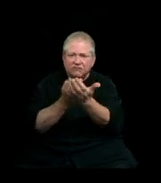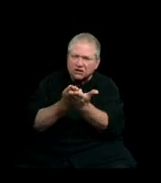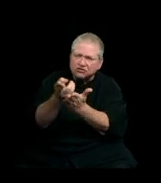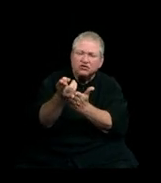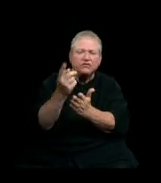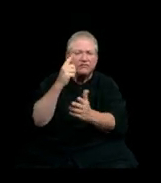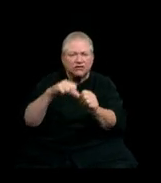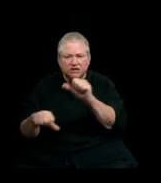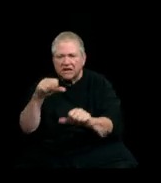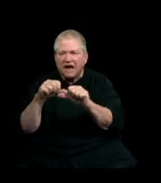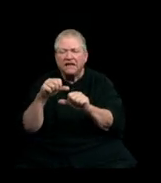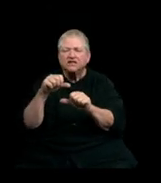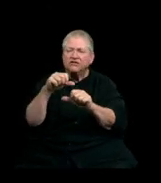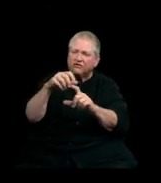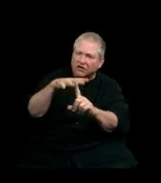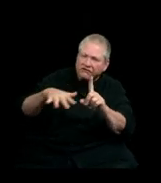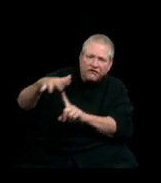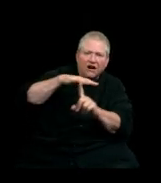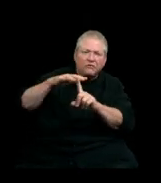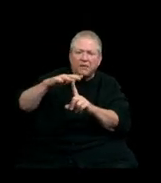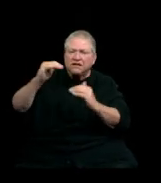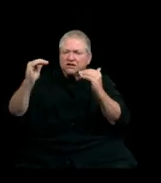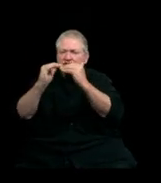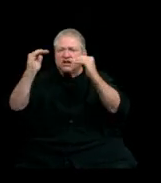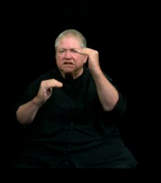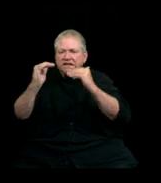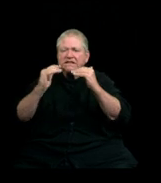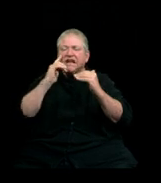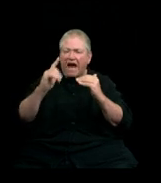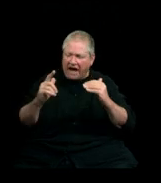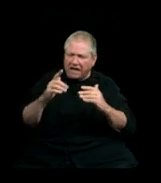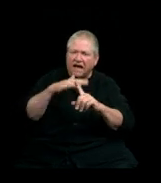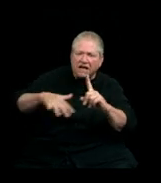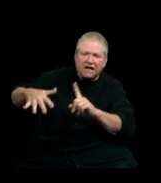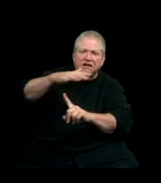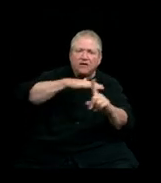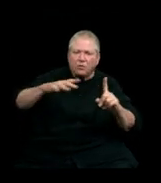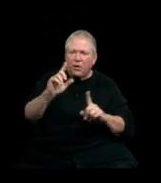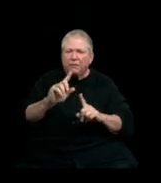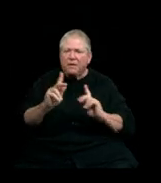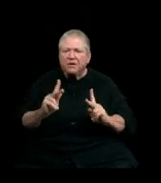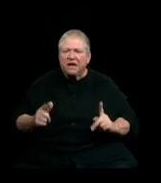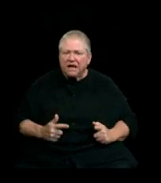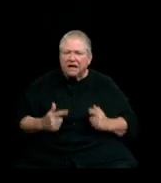to stand up for environmental justice, and to stand up for a habitable climate. We know you will bring us through these trying times.